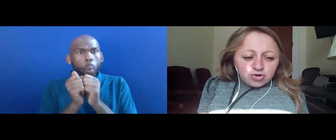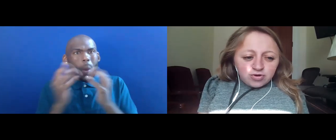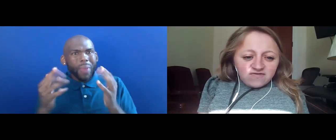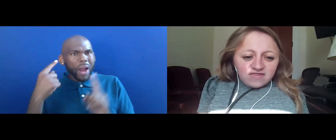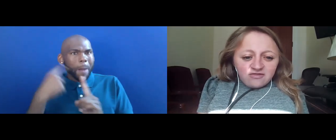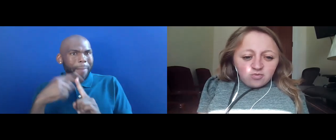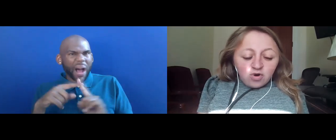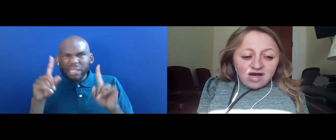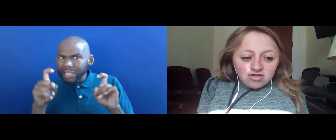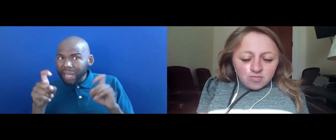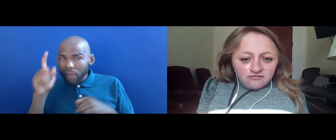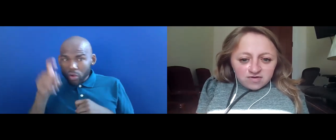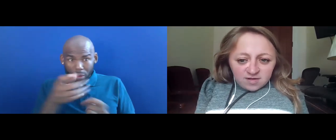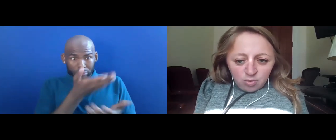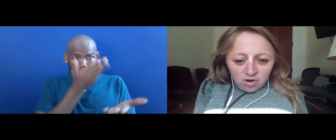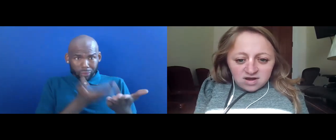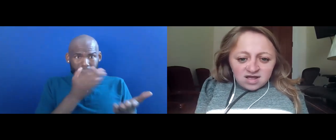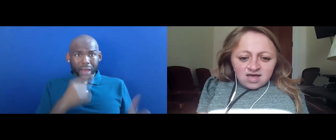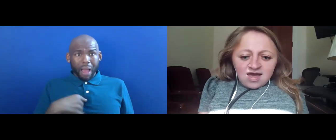PROVE THAT WE'RE ELIGIBLE FOR SUPPORT?